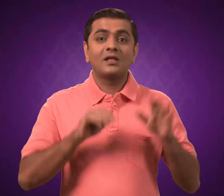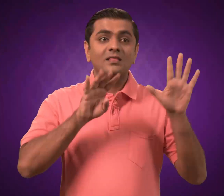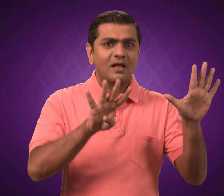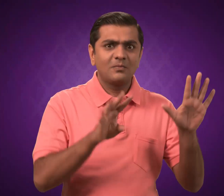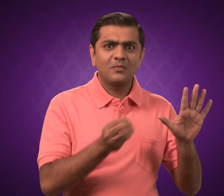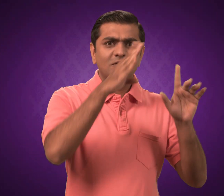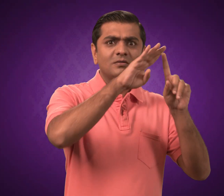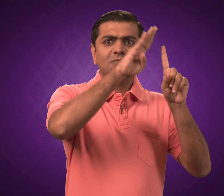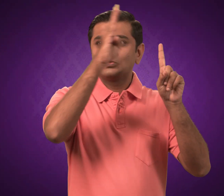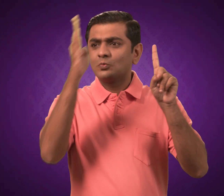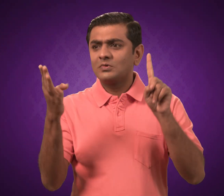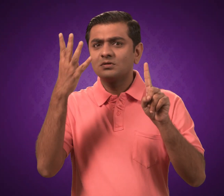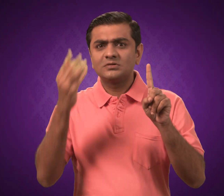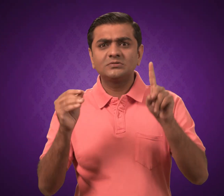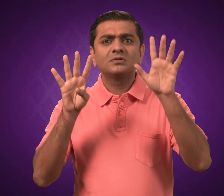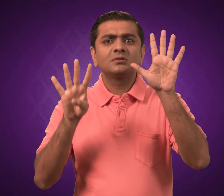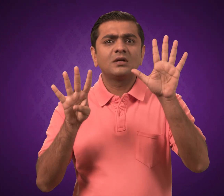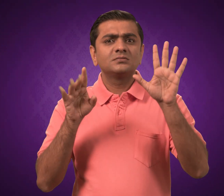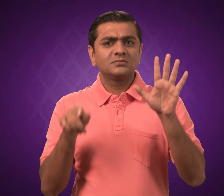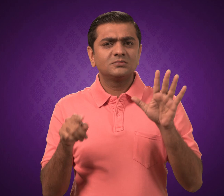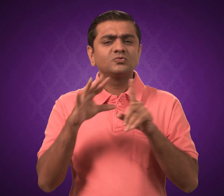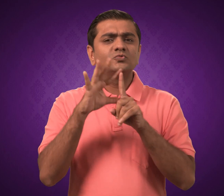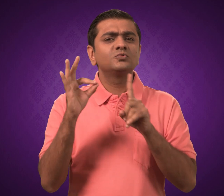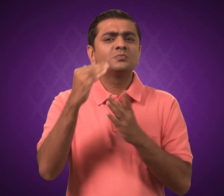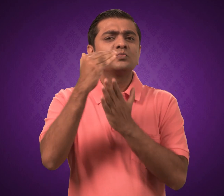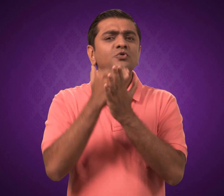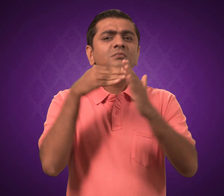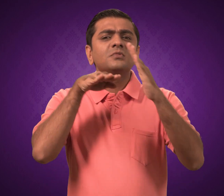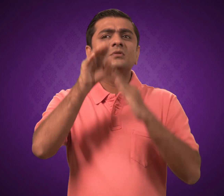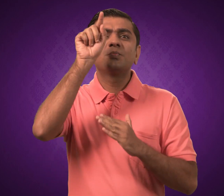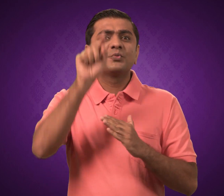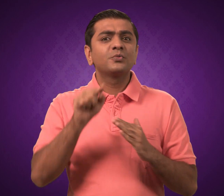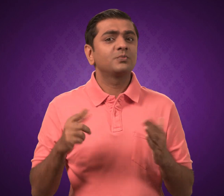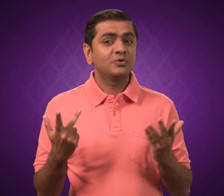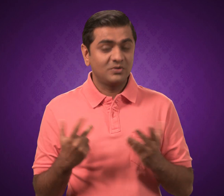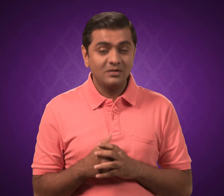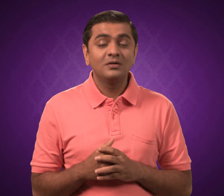From 9:00am to 9:00pm these are the following activities.